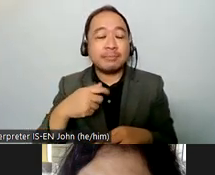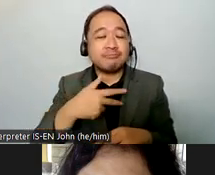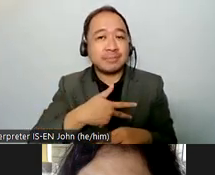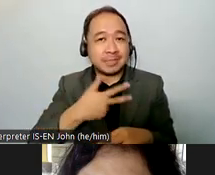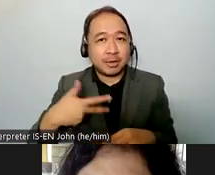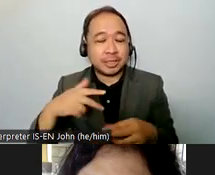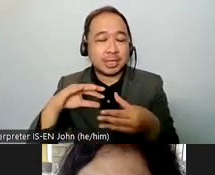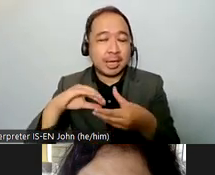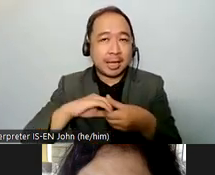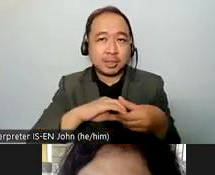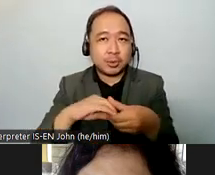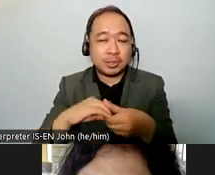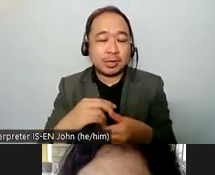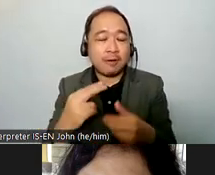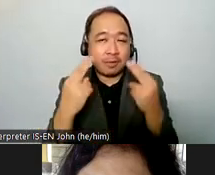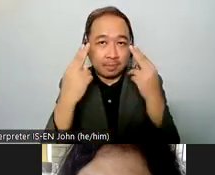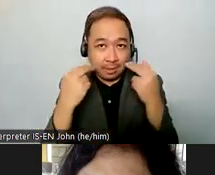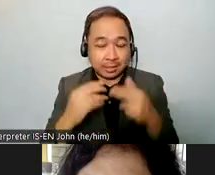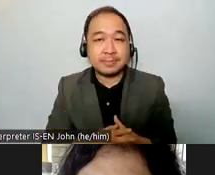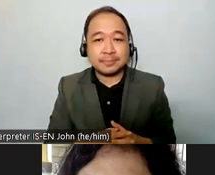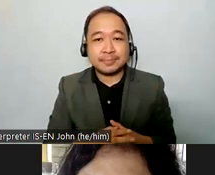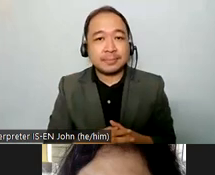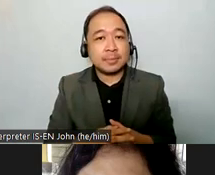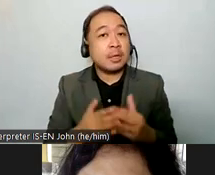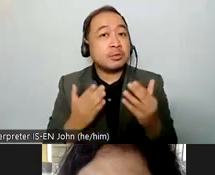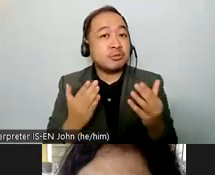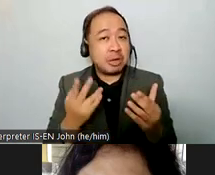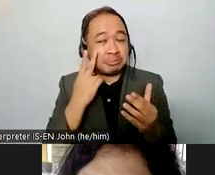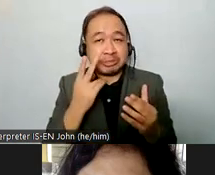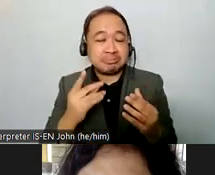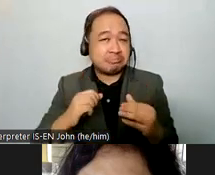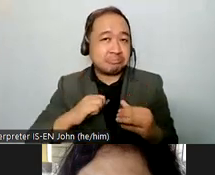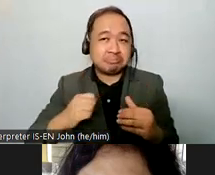so uh let's pretty quickly jump right into this conversation which i think you'll all